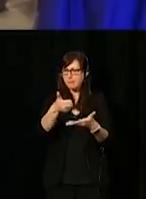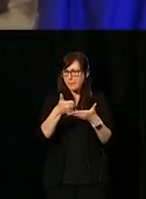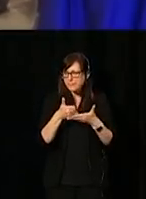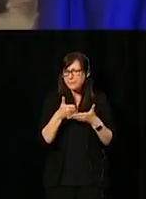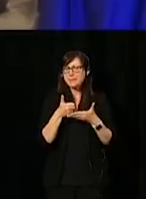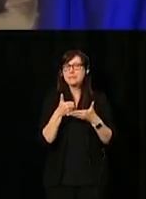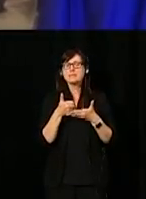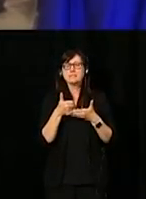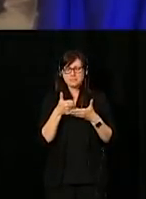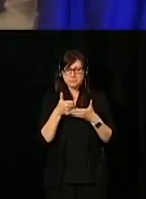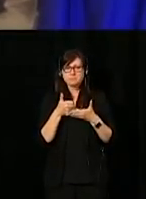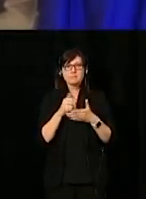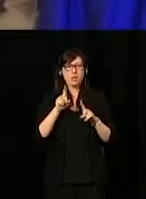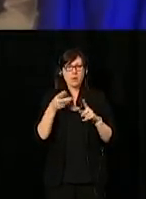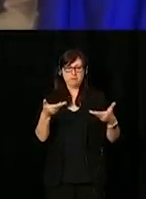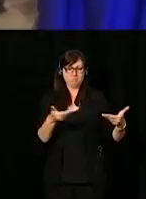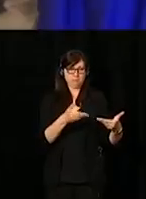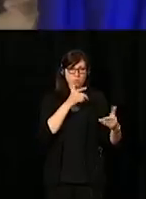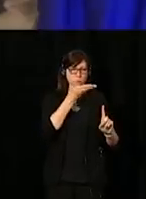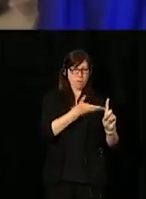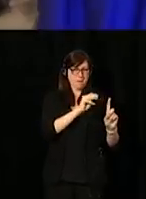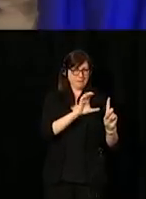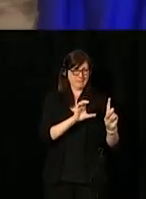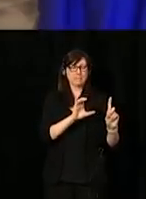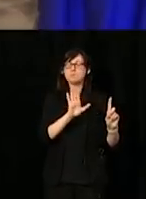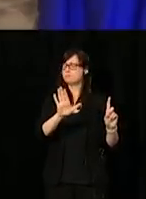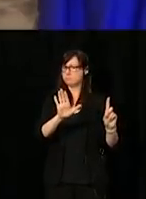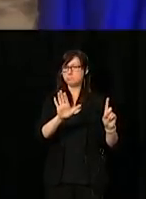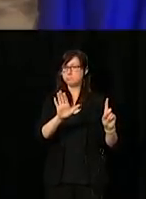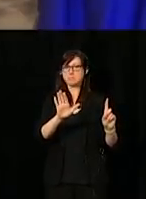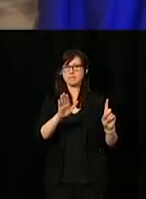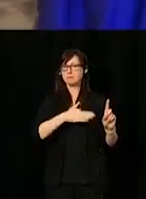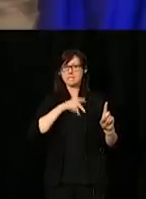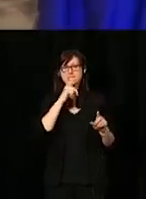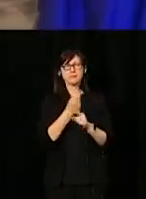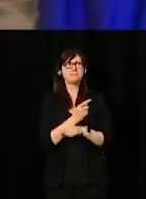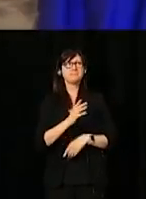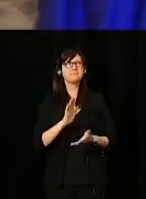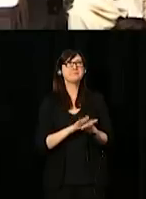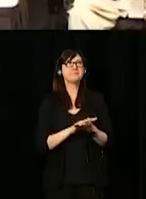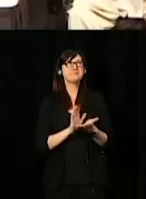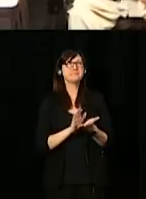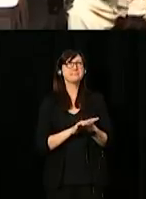When I introduce the MC for today, let's not get the usual polite public service welcome, OK?